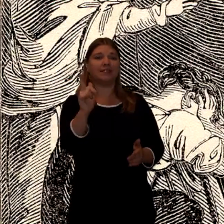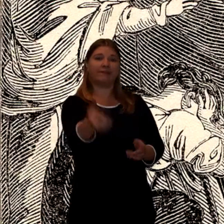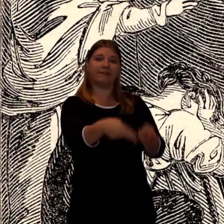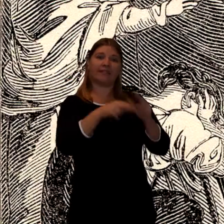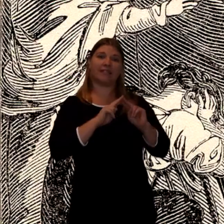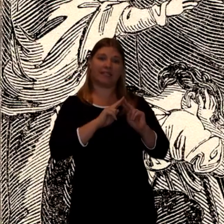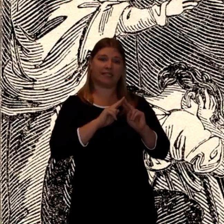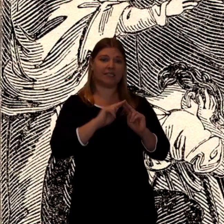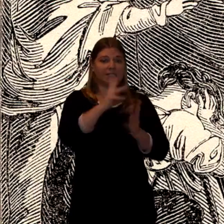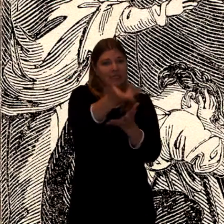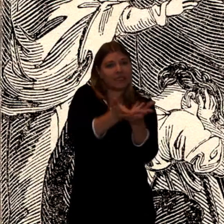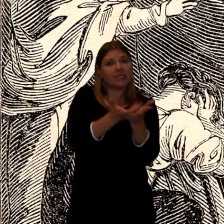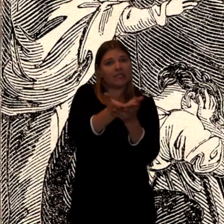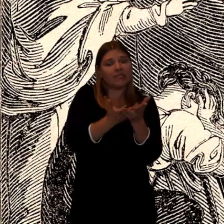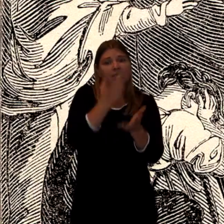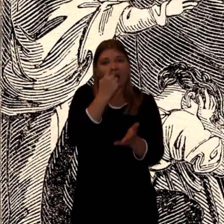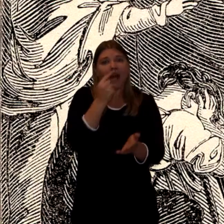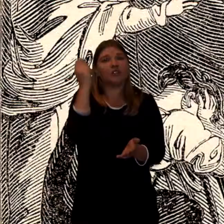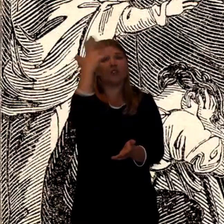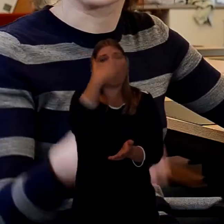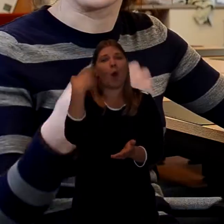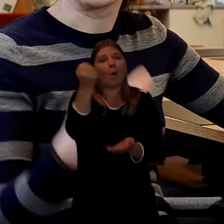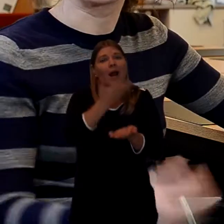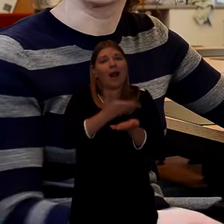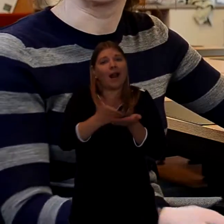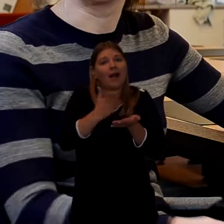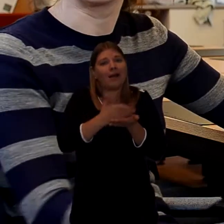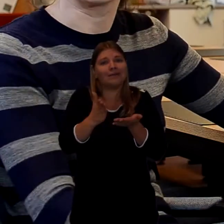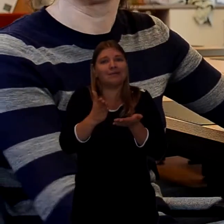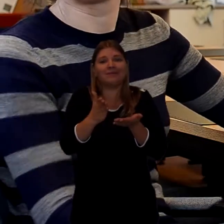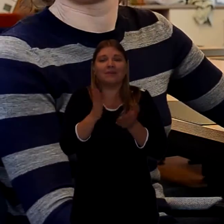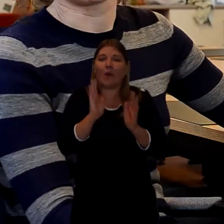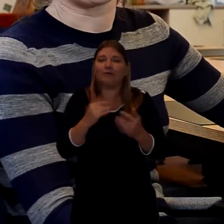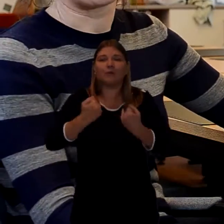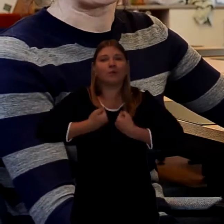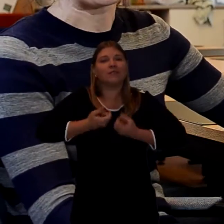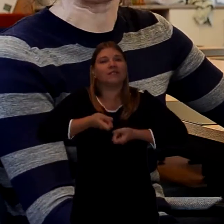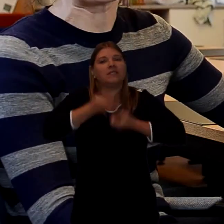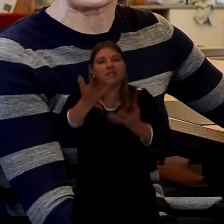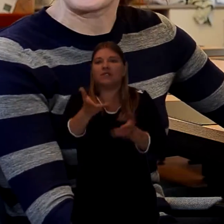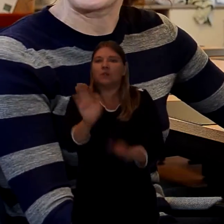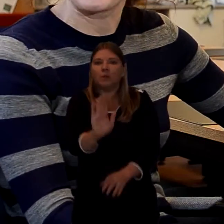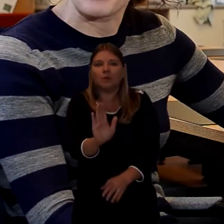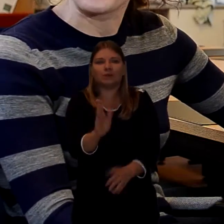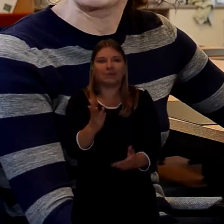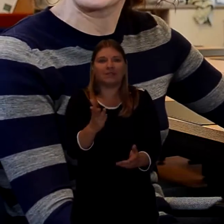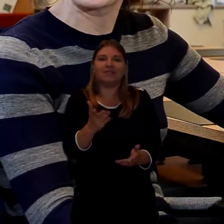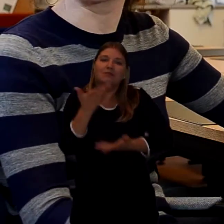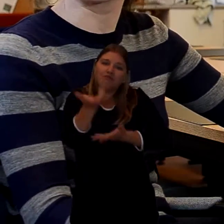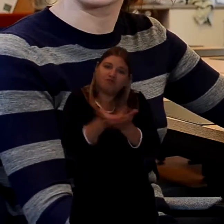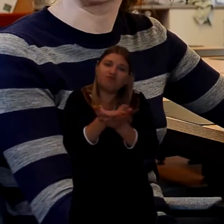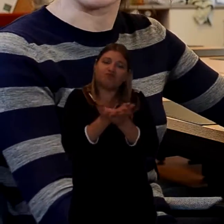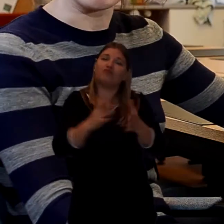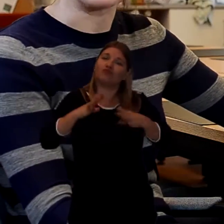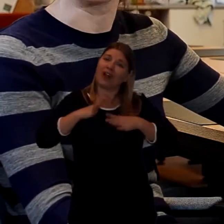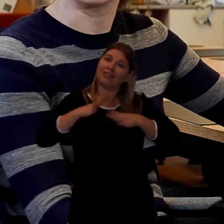be with the priest, to cleanse their soul to really... Not admit to doing anything wrong, but just to say you know, I'm ready